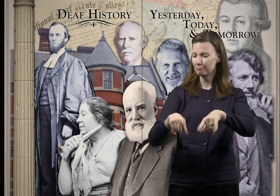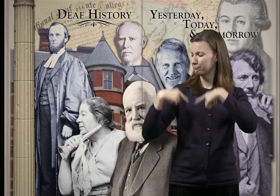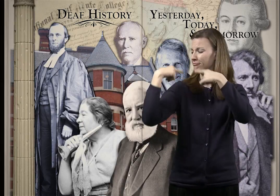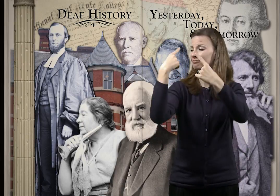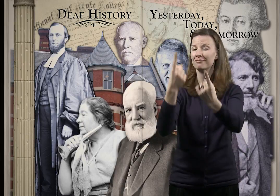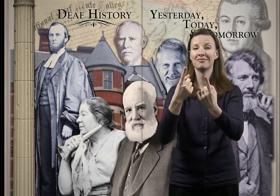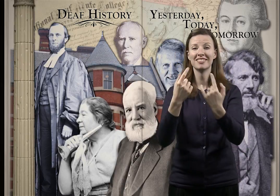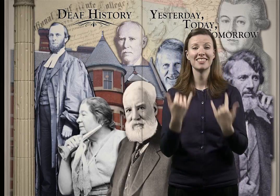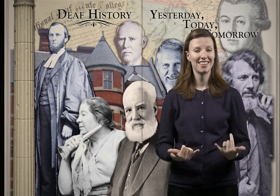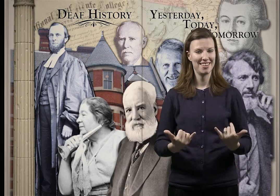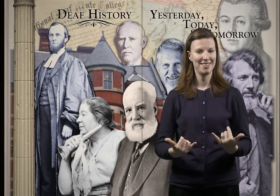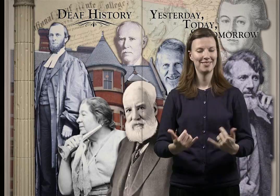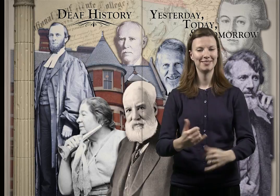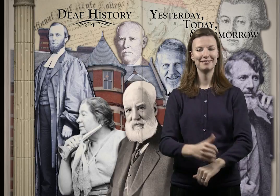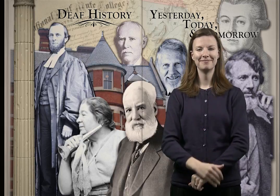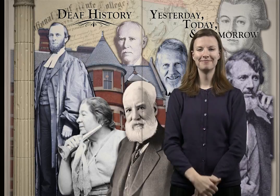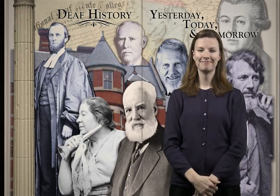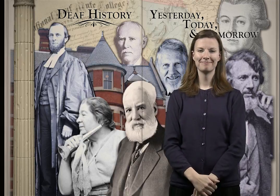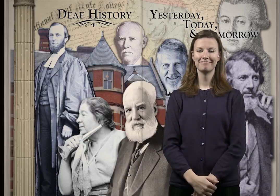has been in the making, to get where it is today?